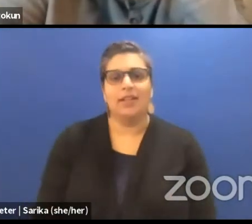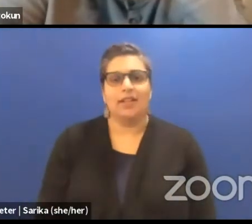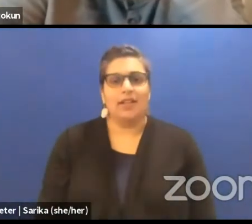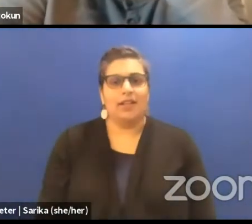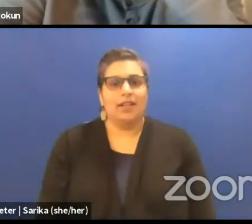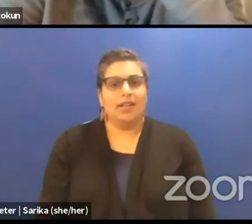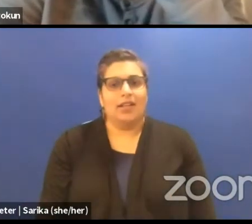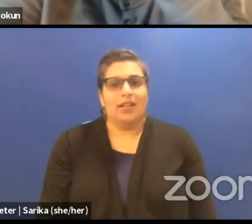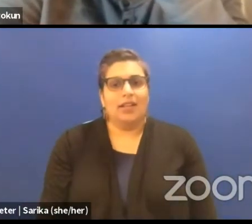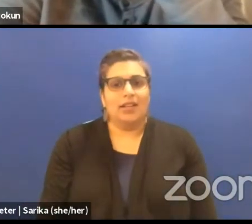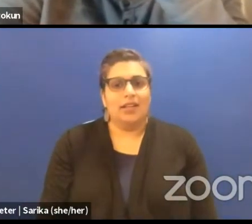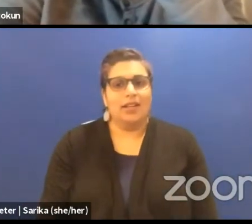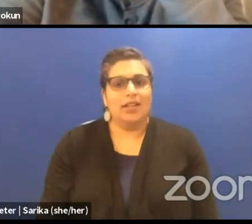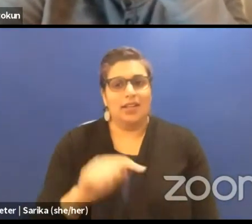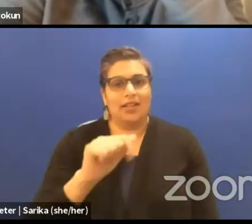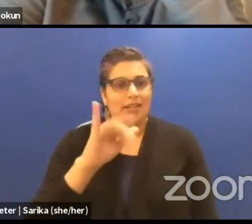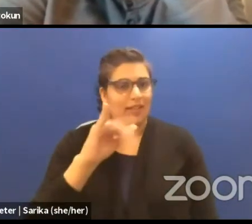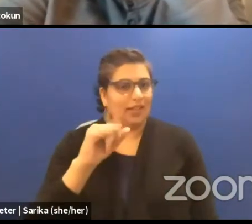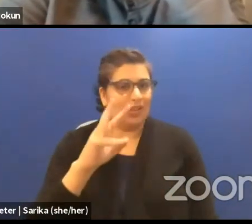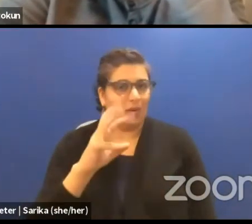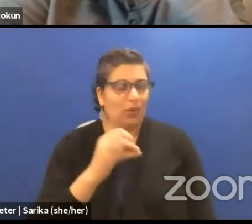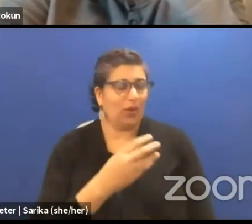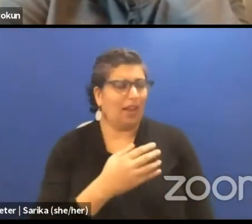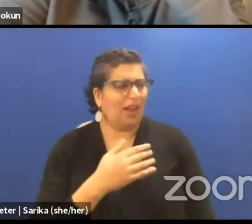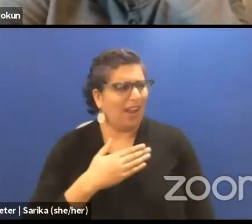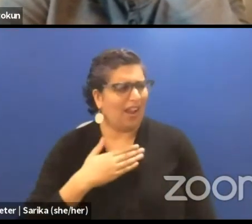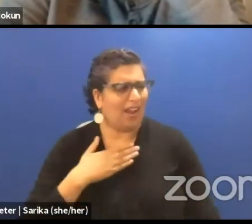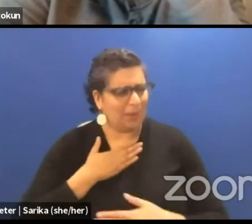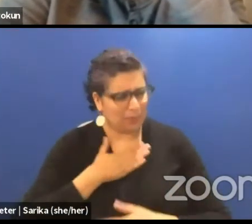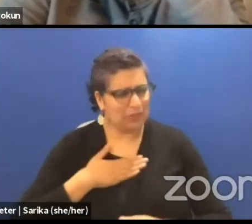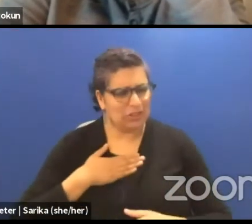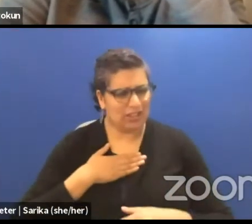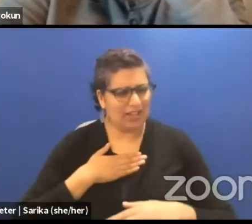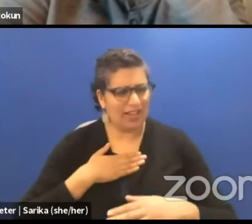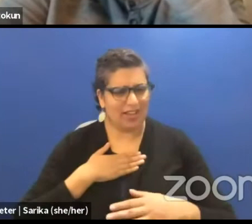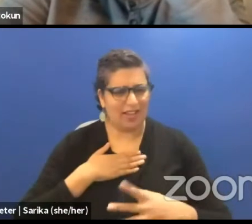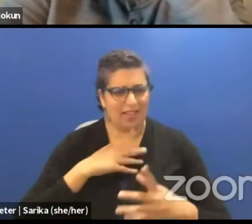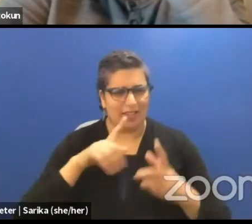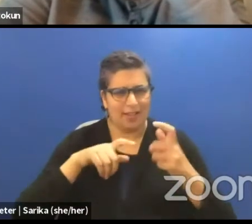I appreciate the nuance that you both are bringing into this now and the complexity